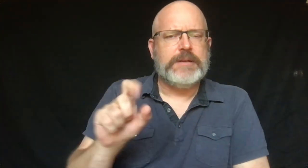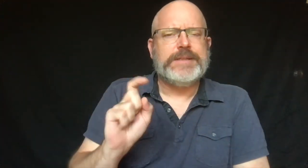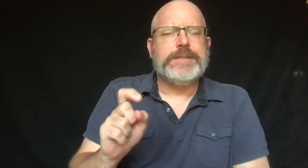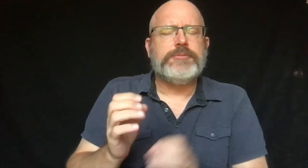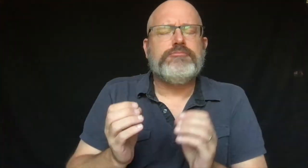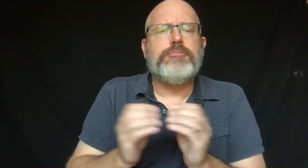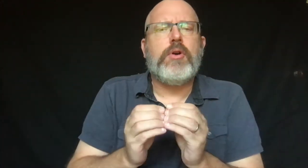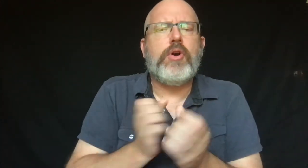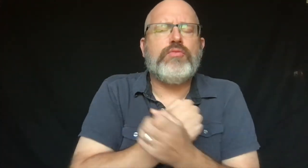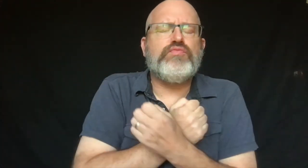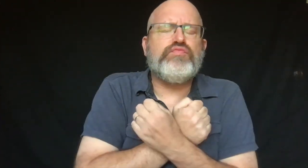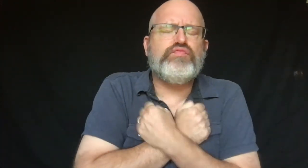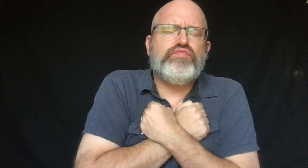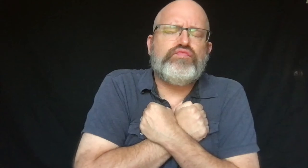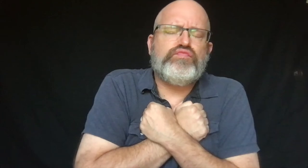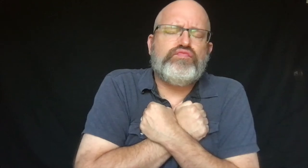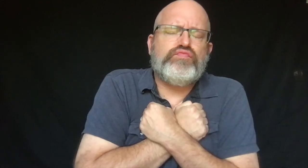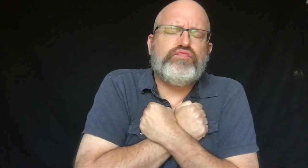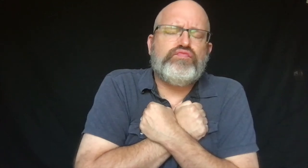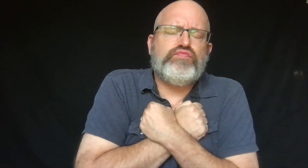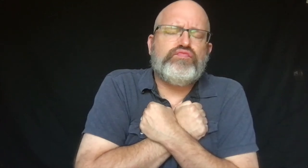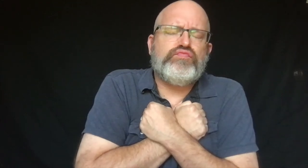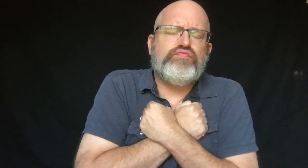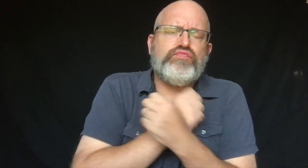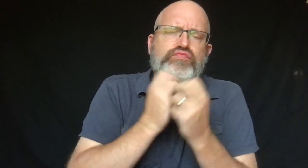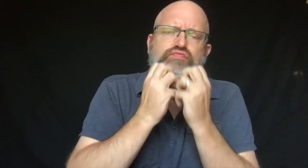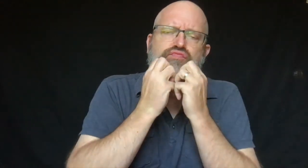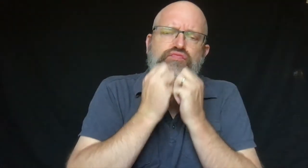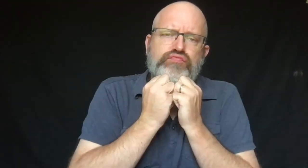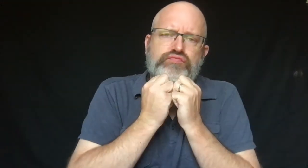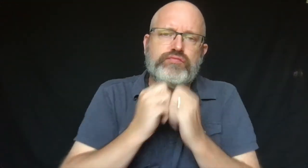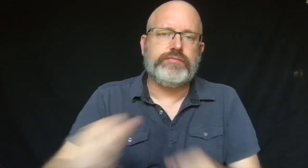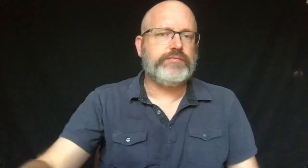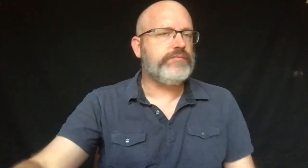He knew how scary the tornado had been,